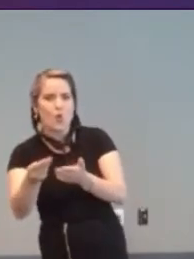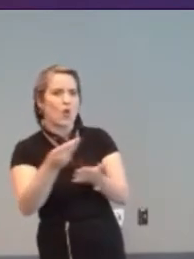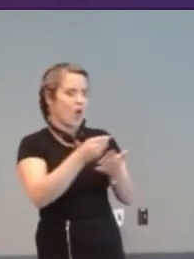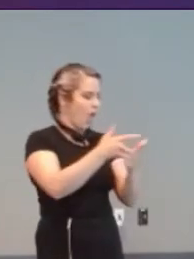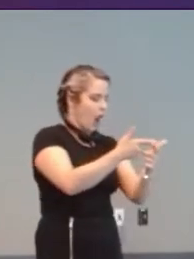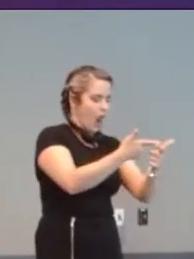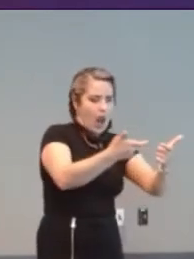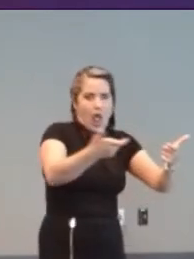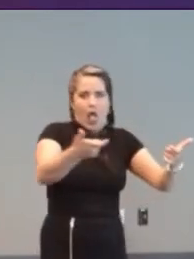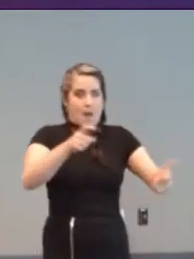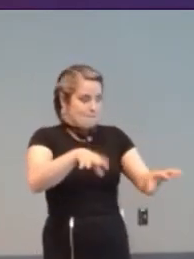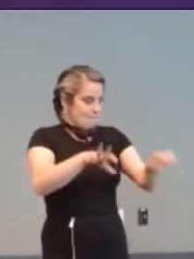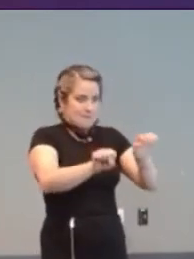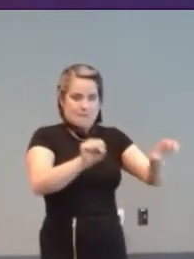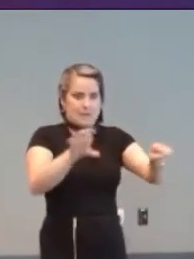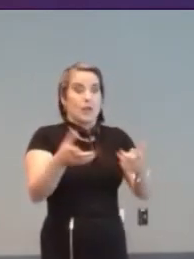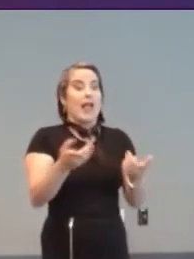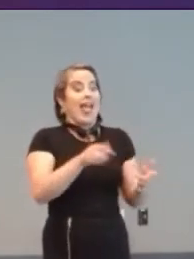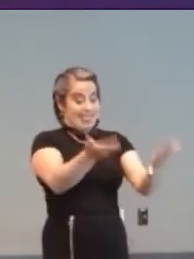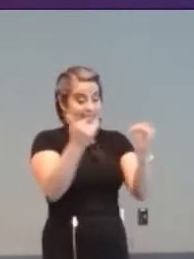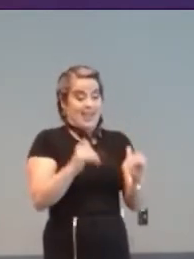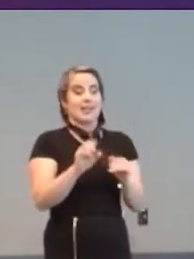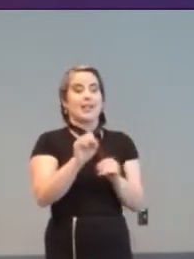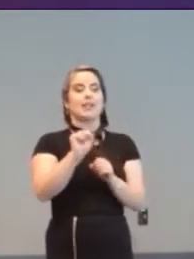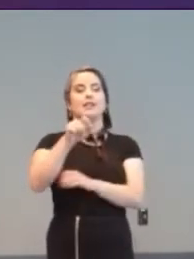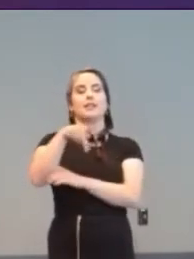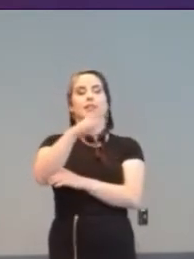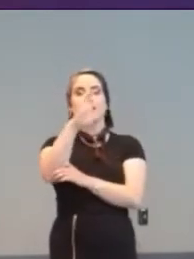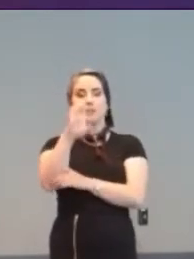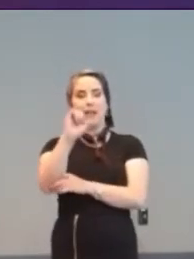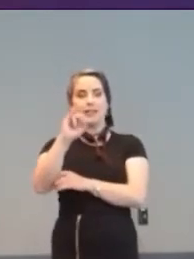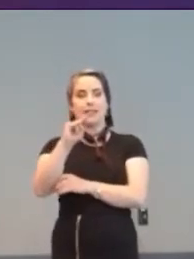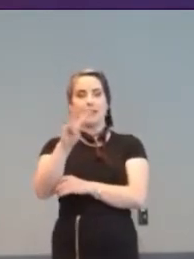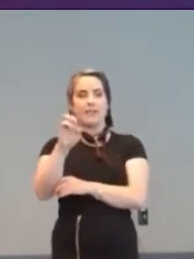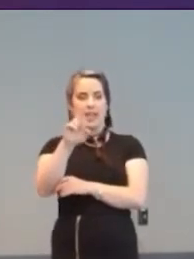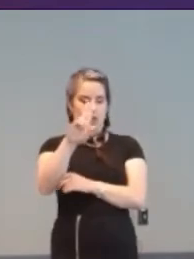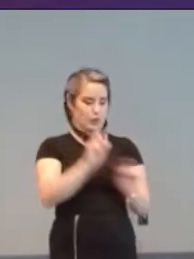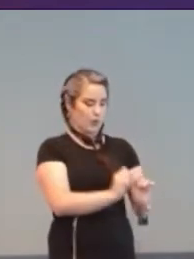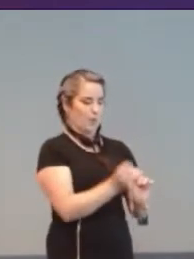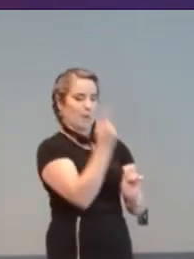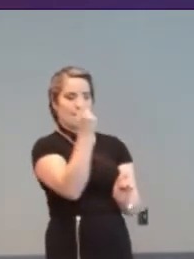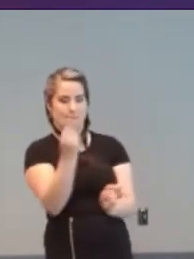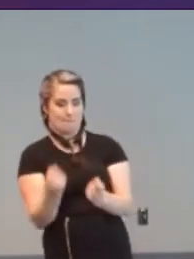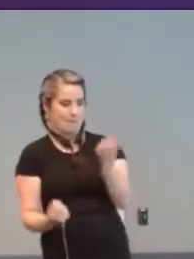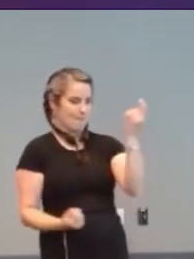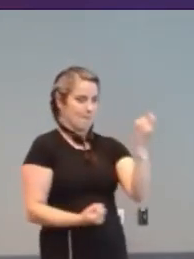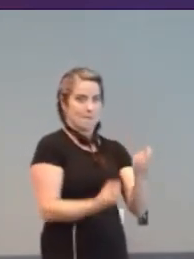Taito’s Space Invaders was first to weave videogames deep into the tapestry of human culture.